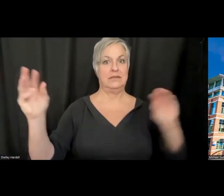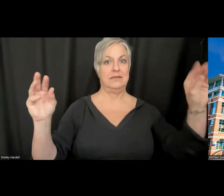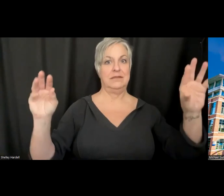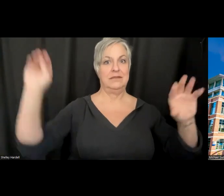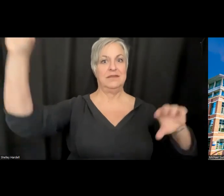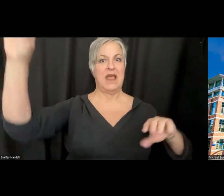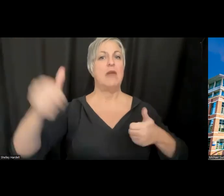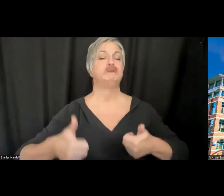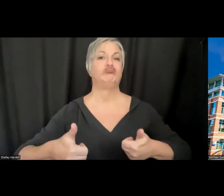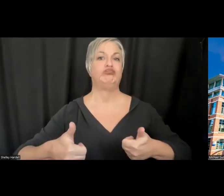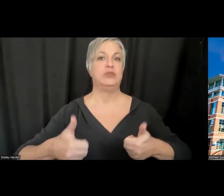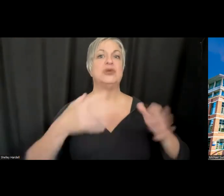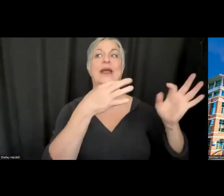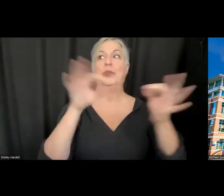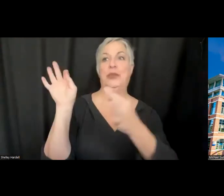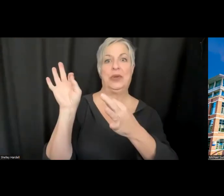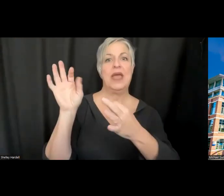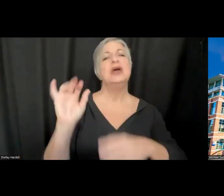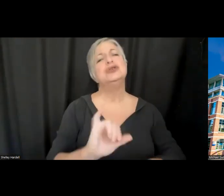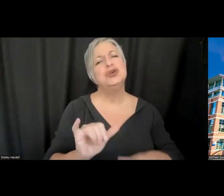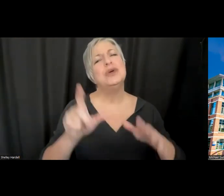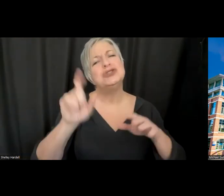to be about allowing other users -- in a game we've got one